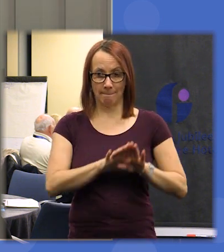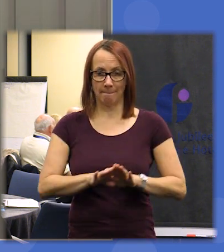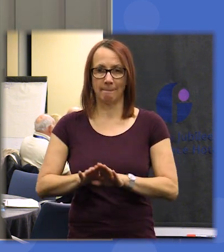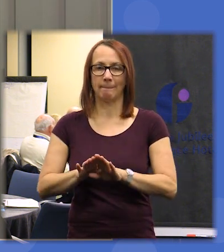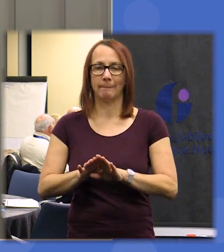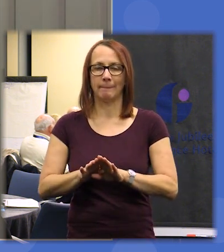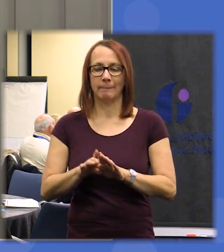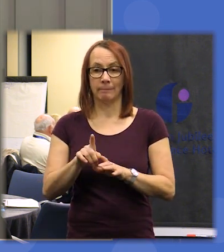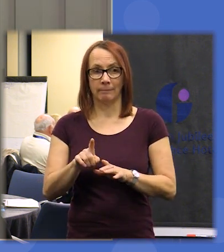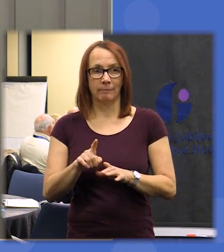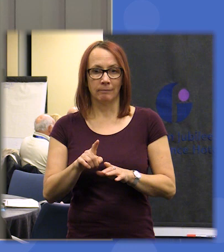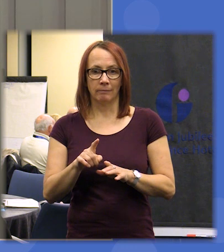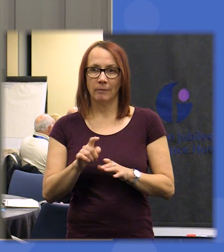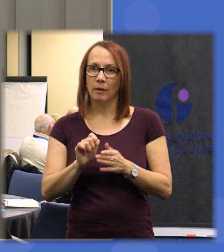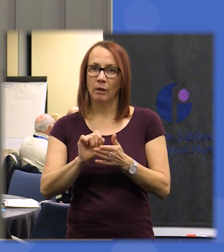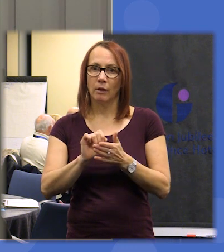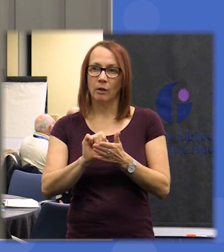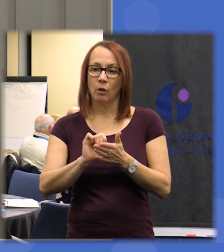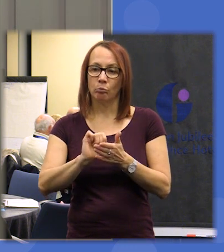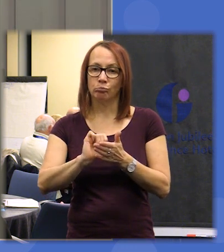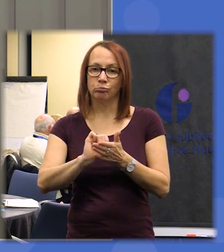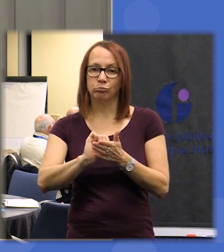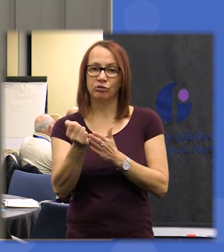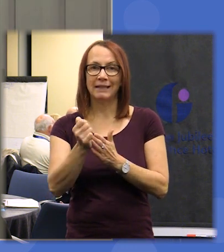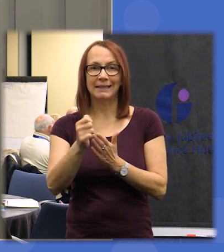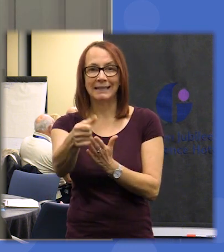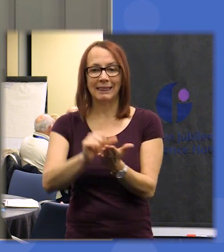the statements in your printed lists in a different and random order and there's